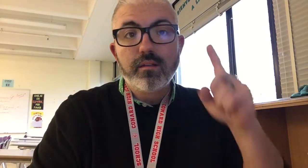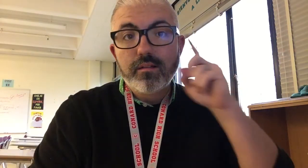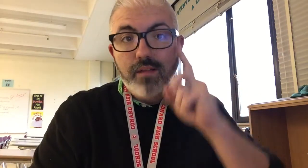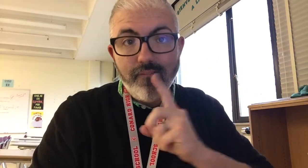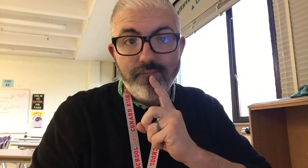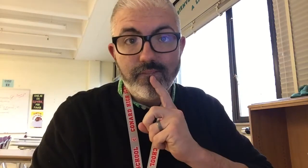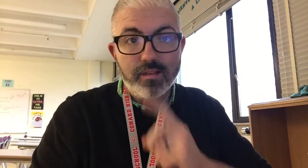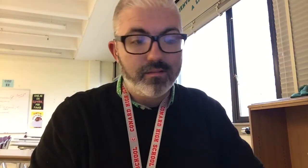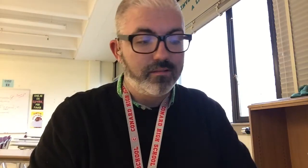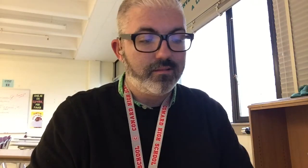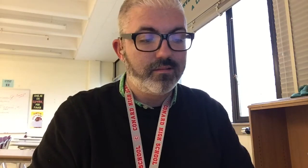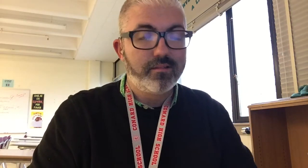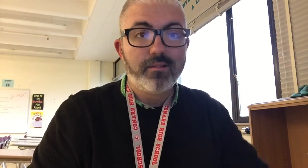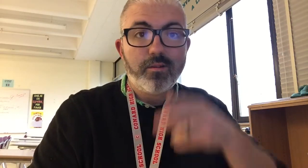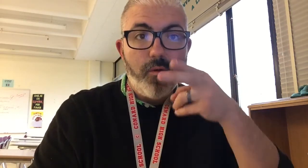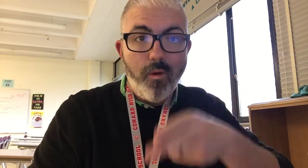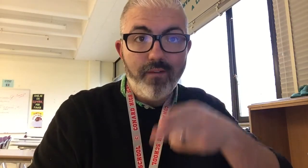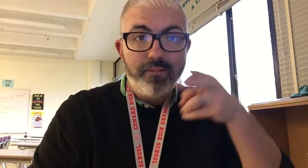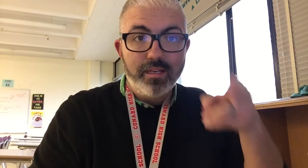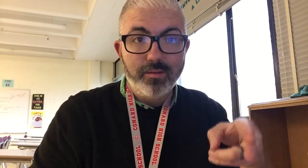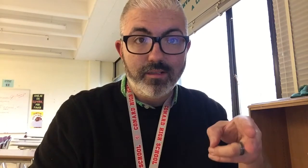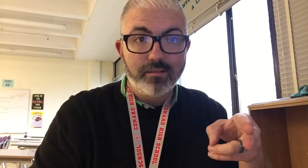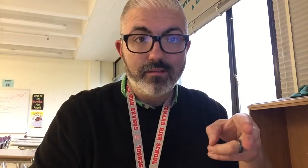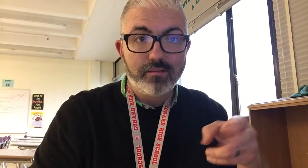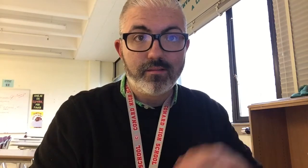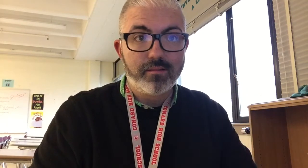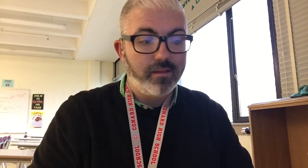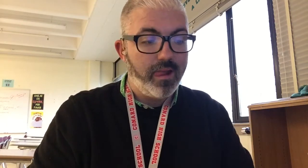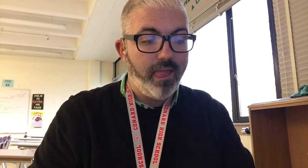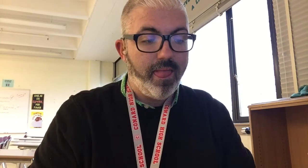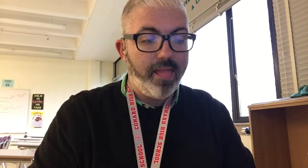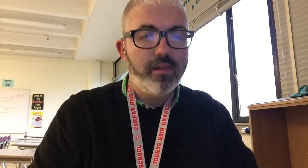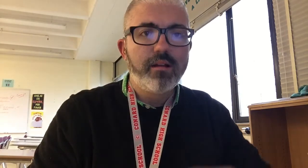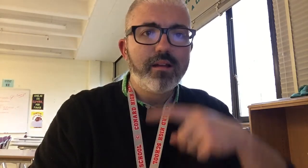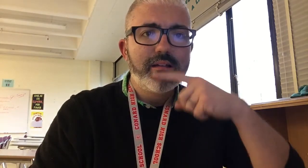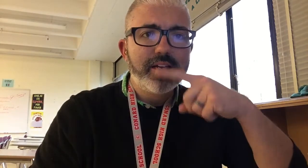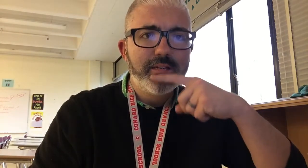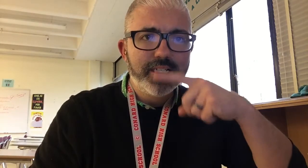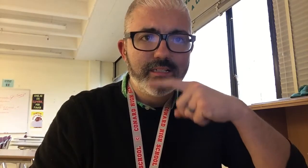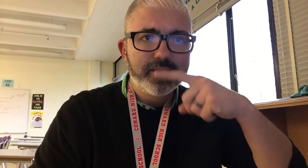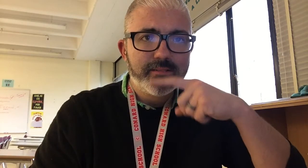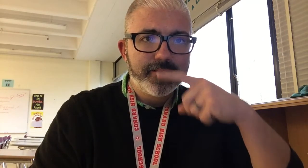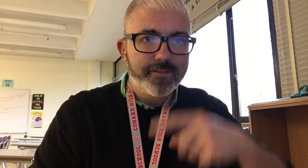DEAF HARD OF HEARING HEARING